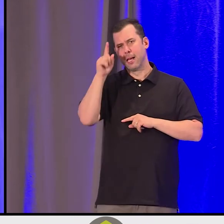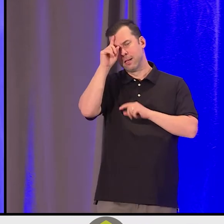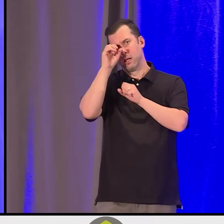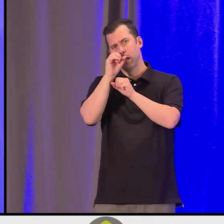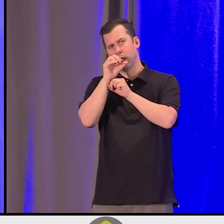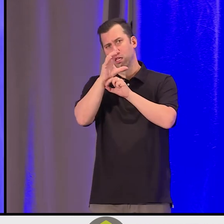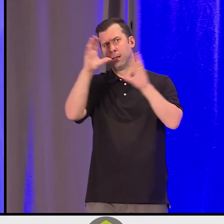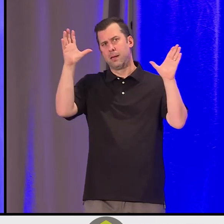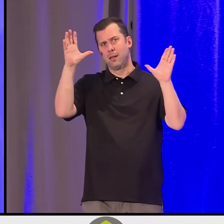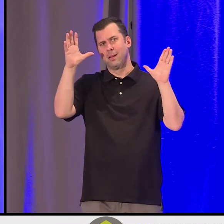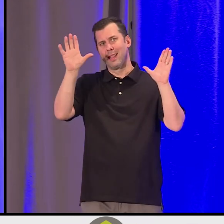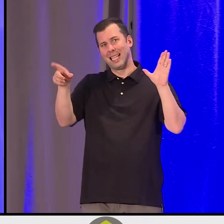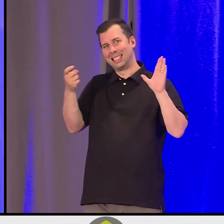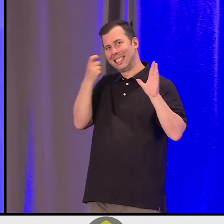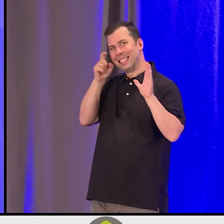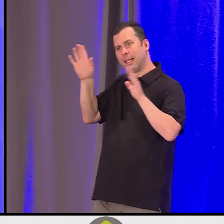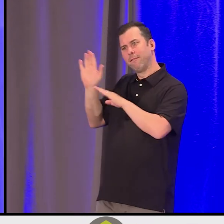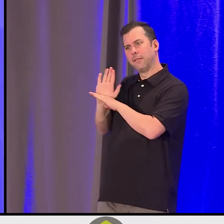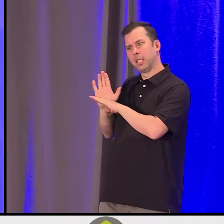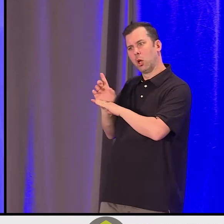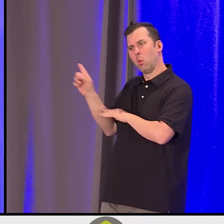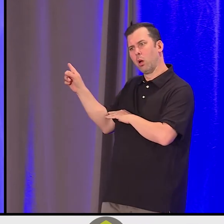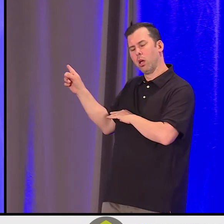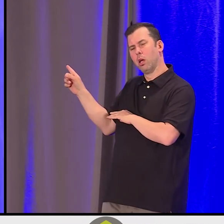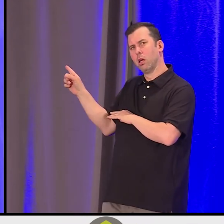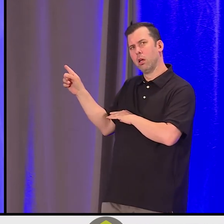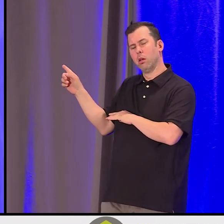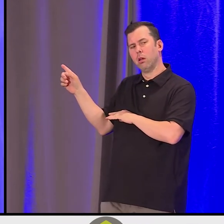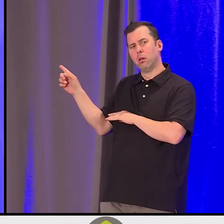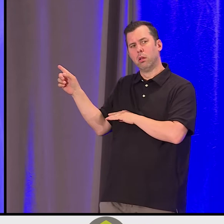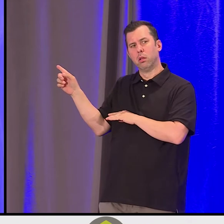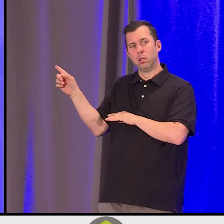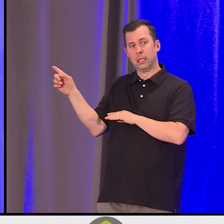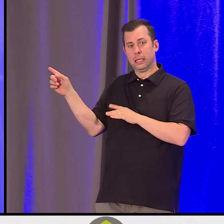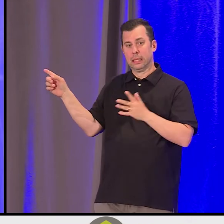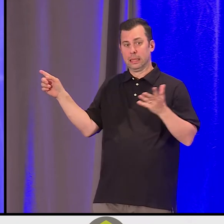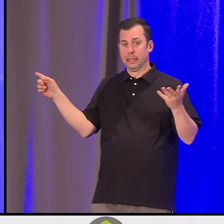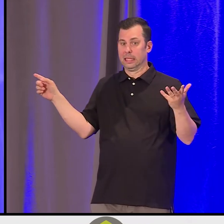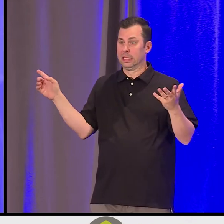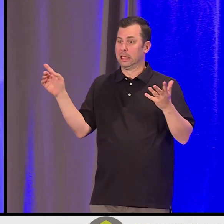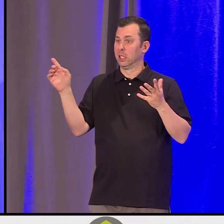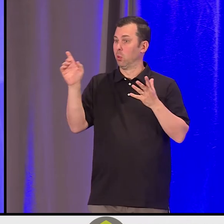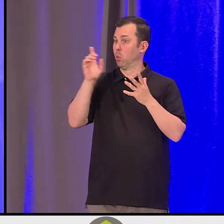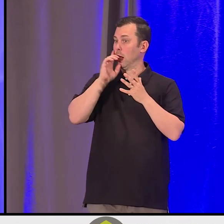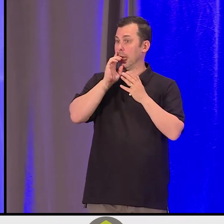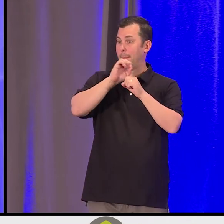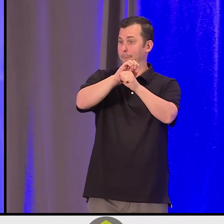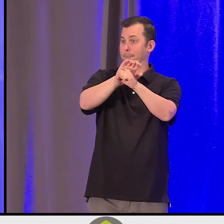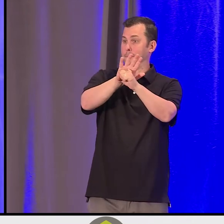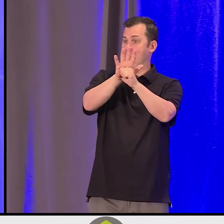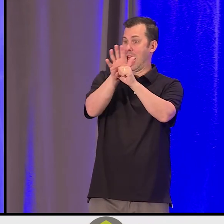that you saw about being apart through the entire duration of a pandemic that's not really over.